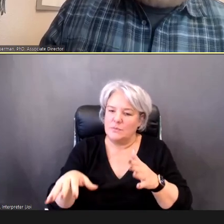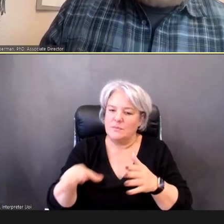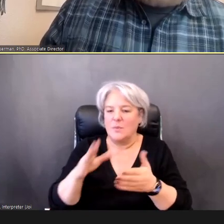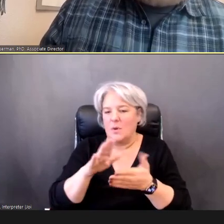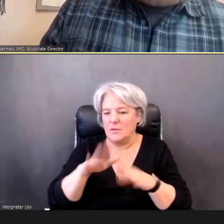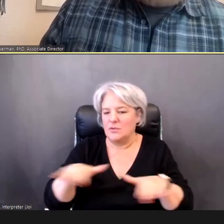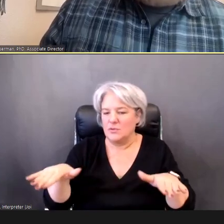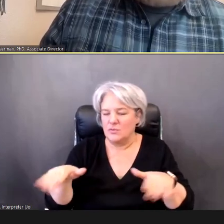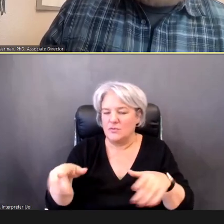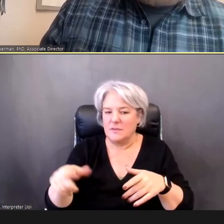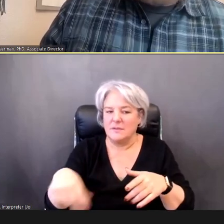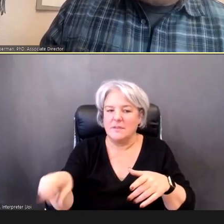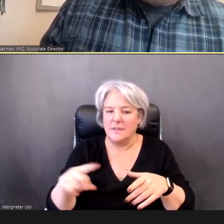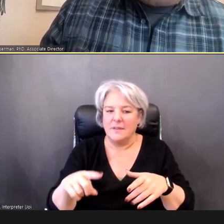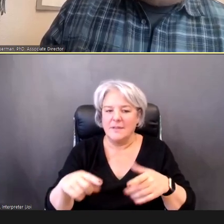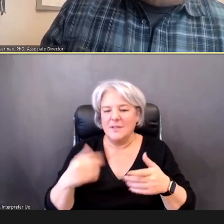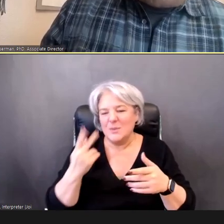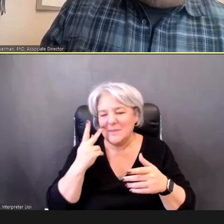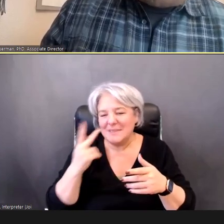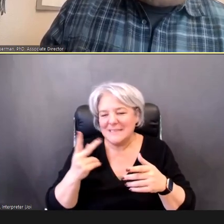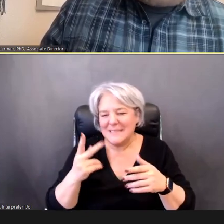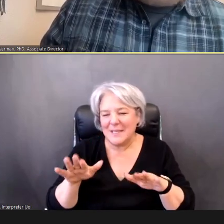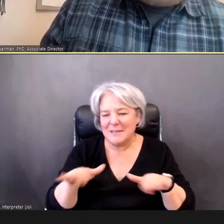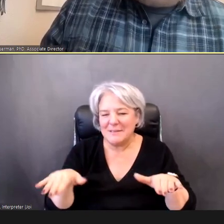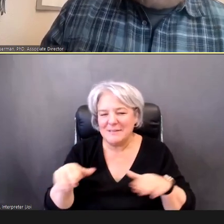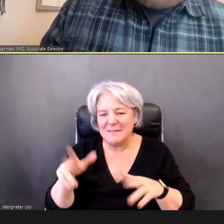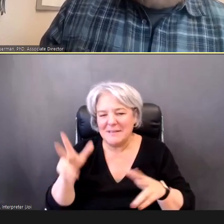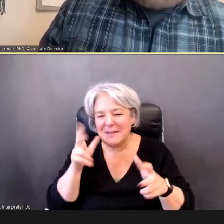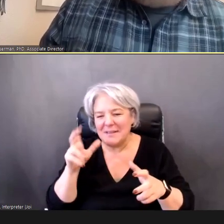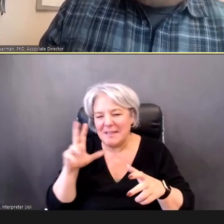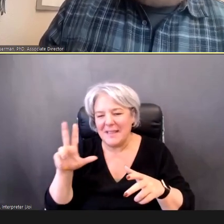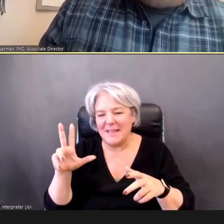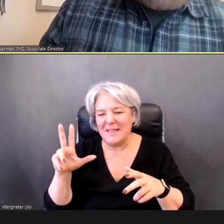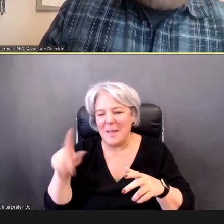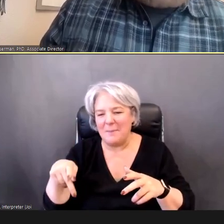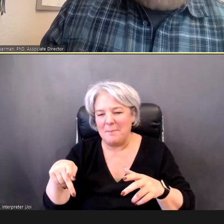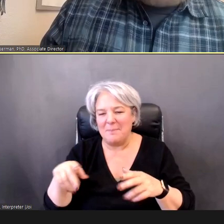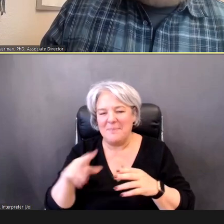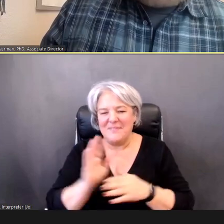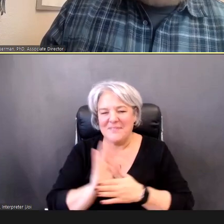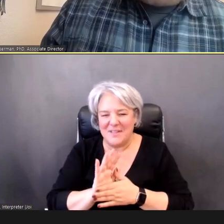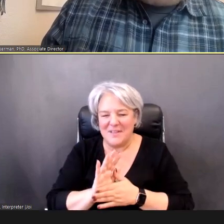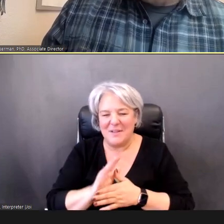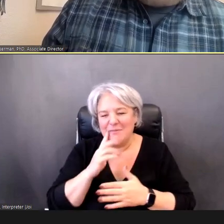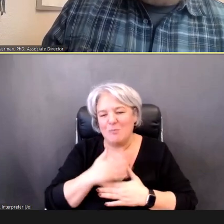Listen-up Video which is just meant for entertainment purposes,